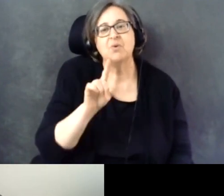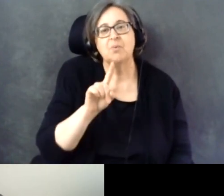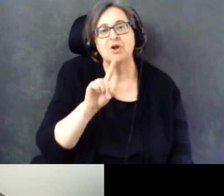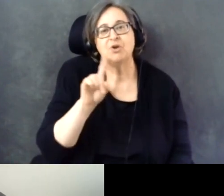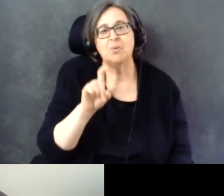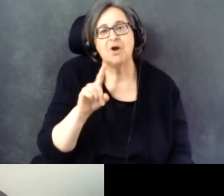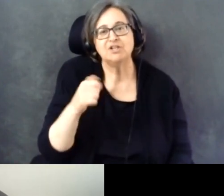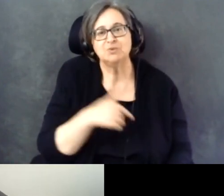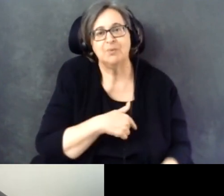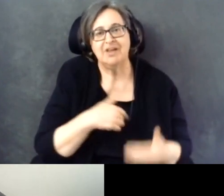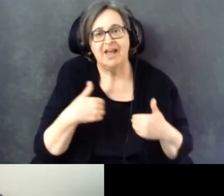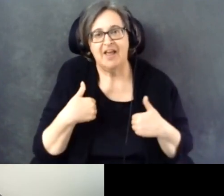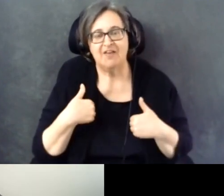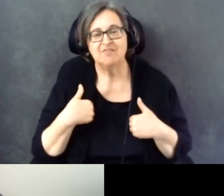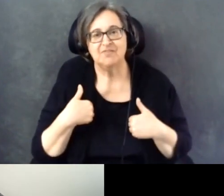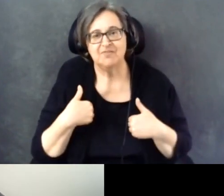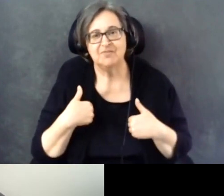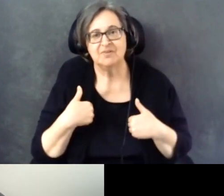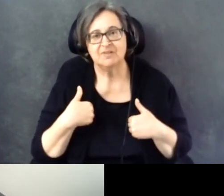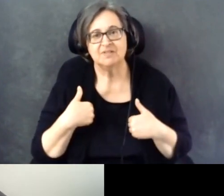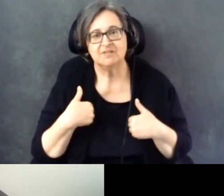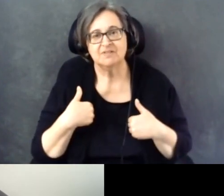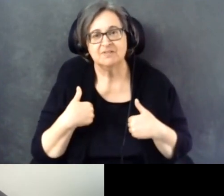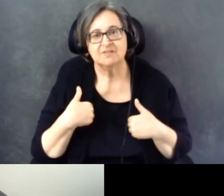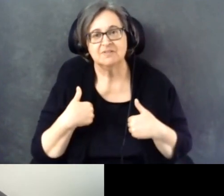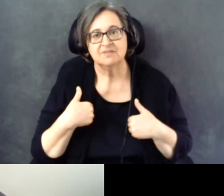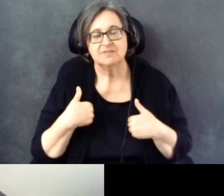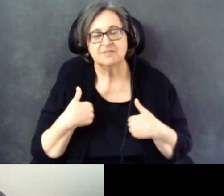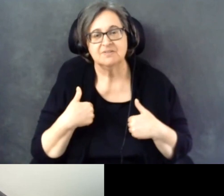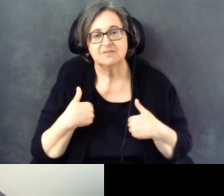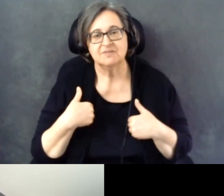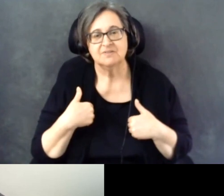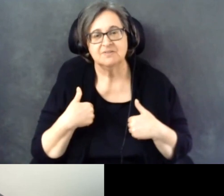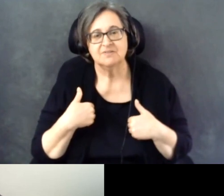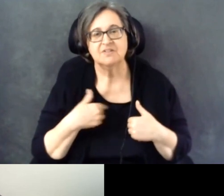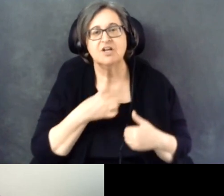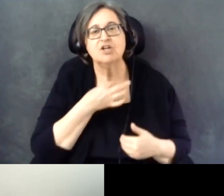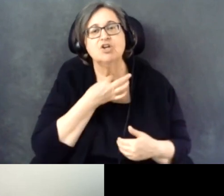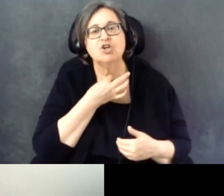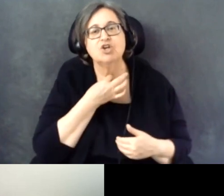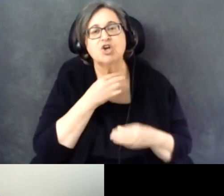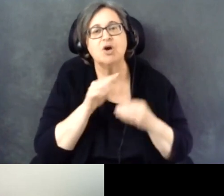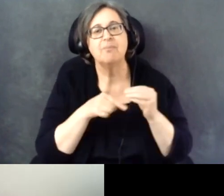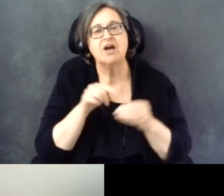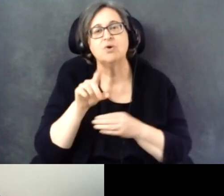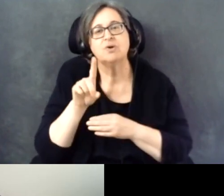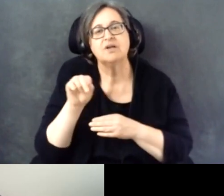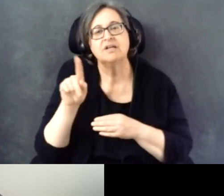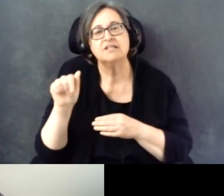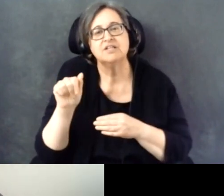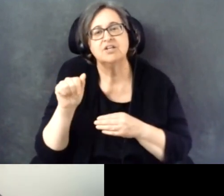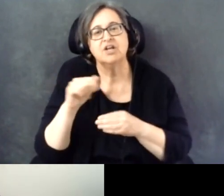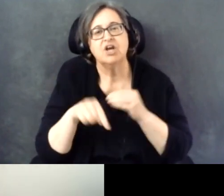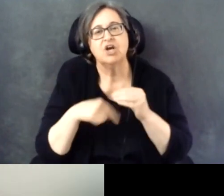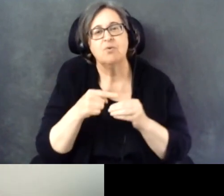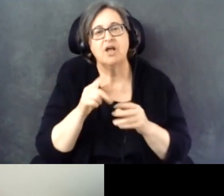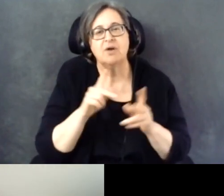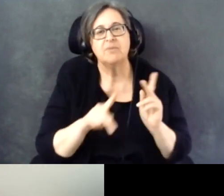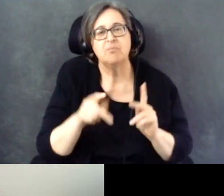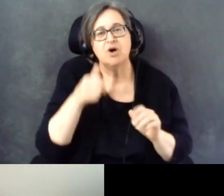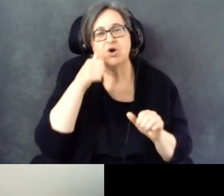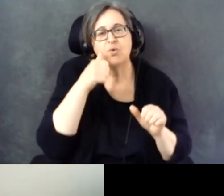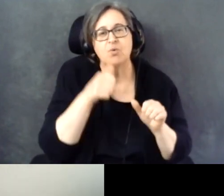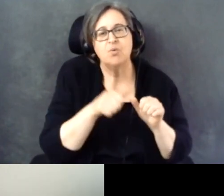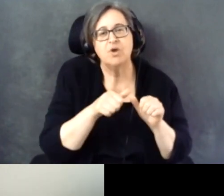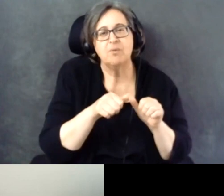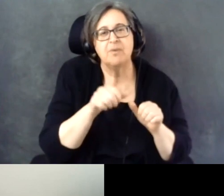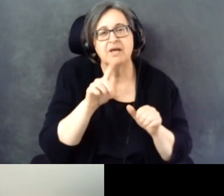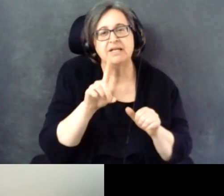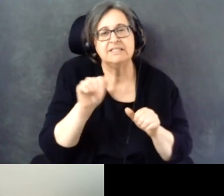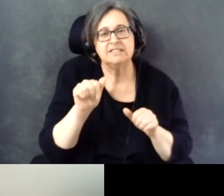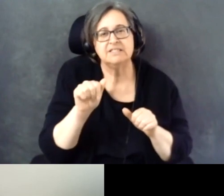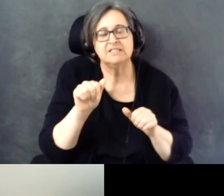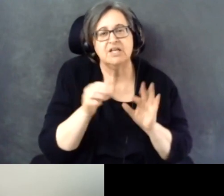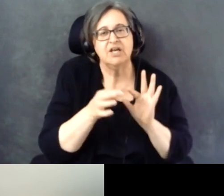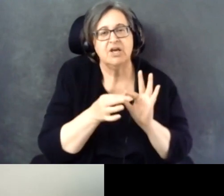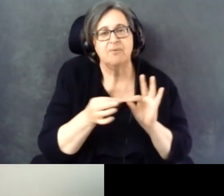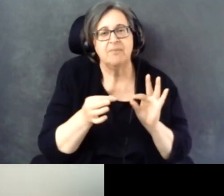So I'm curious about the data around people remembering disability being mentioned by